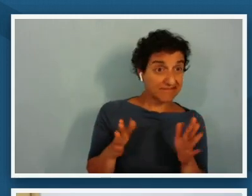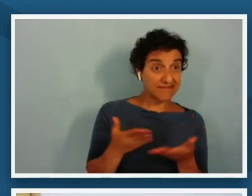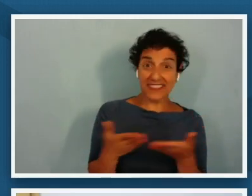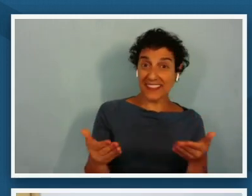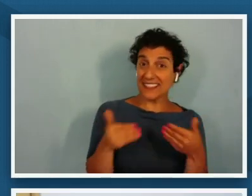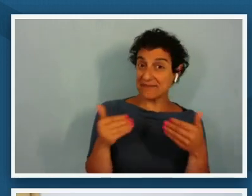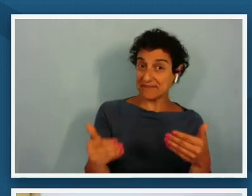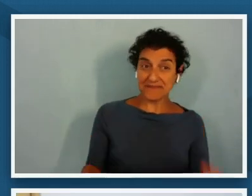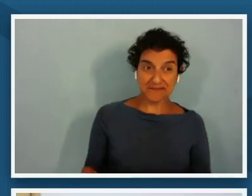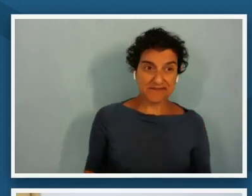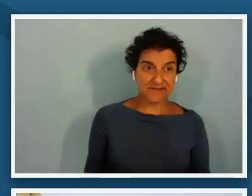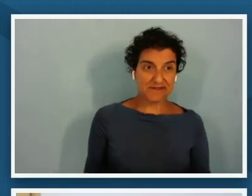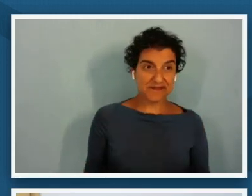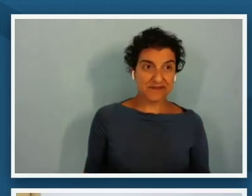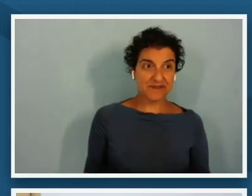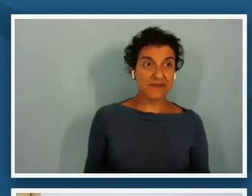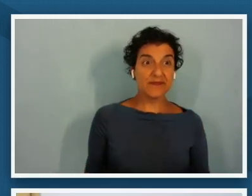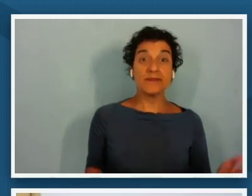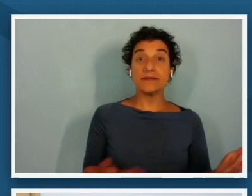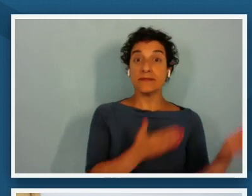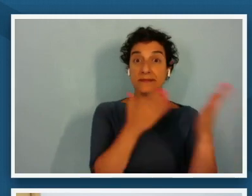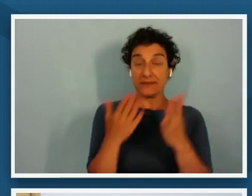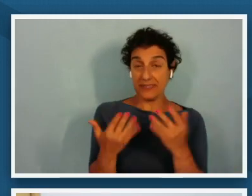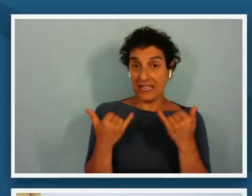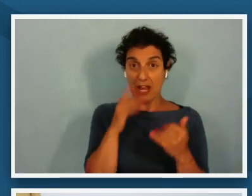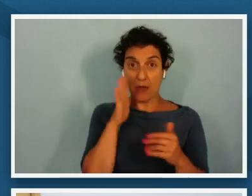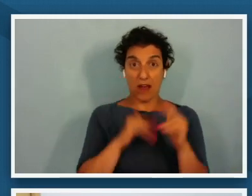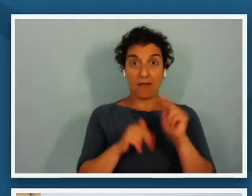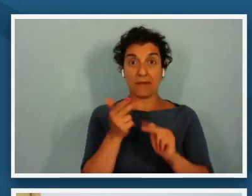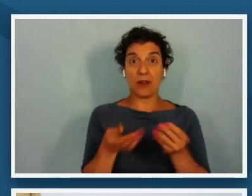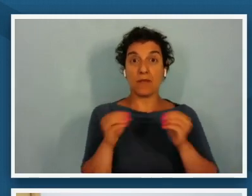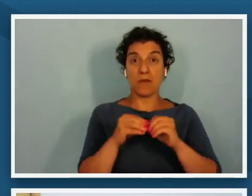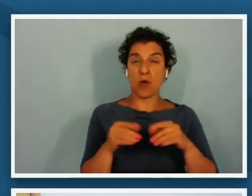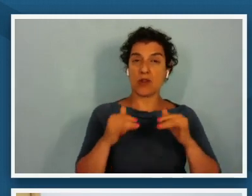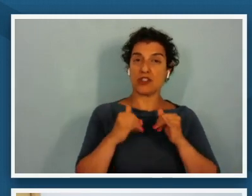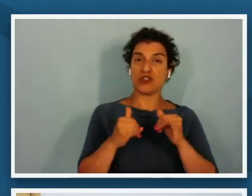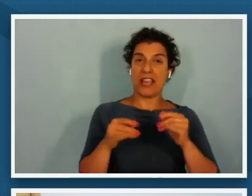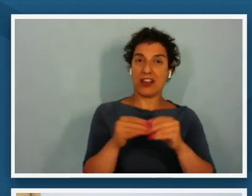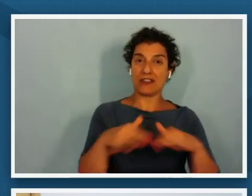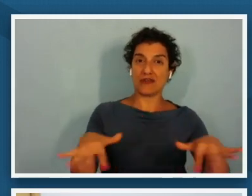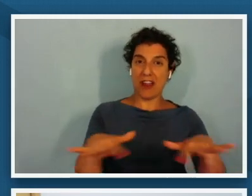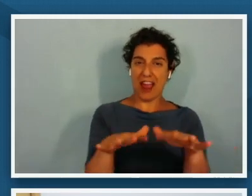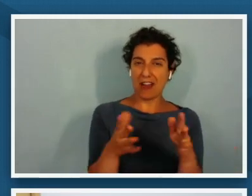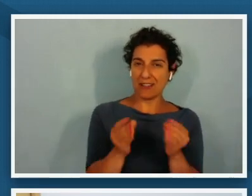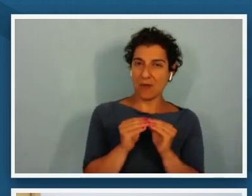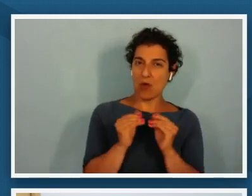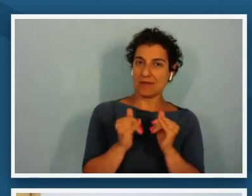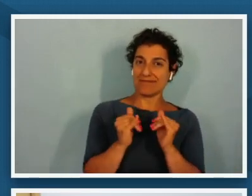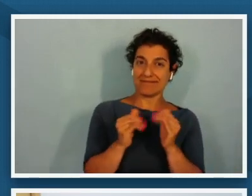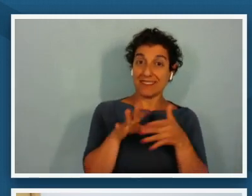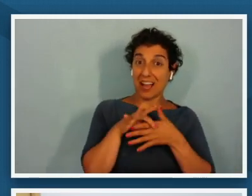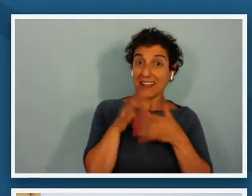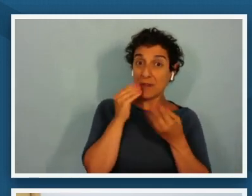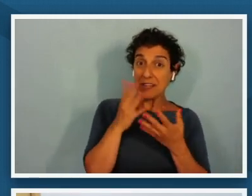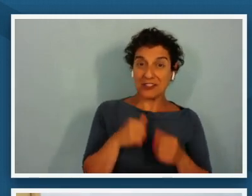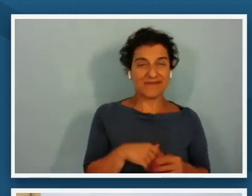that we're coming up gonna build some more shared ground um with some more content information so this will be